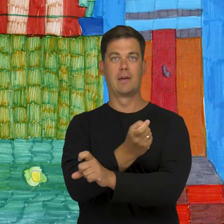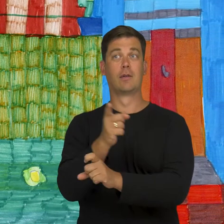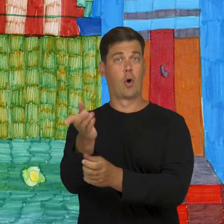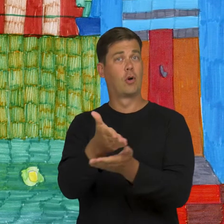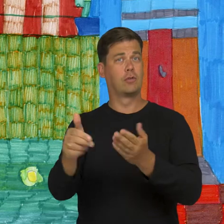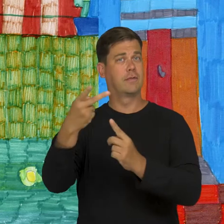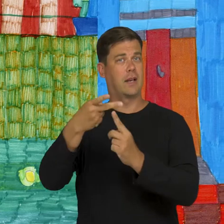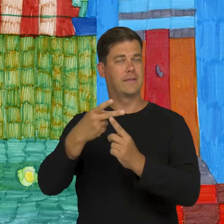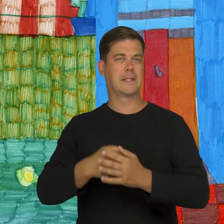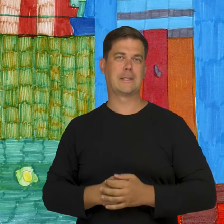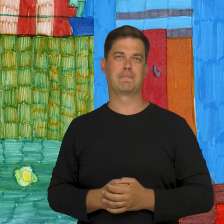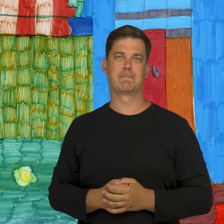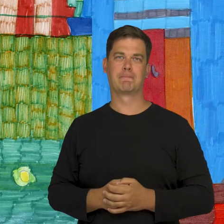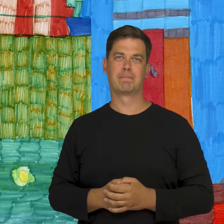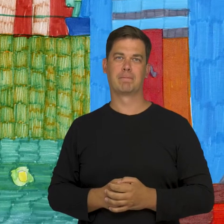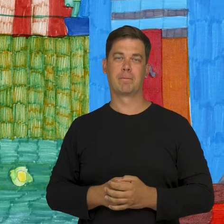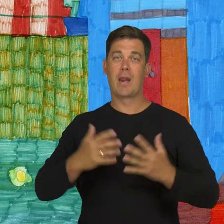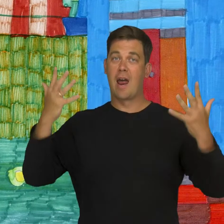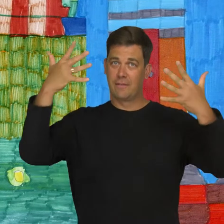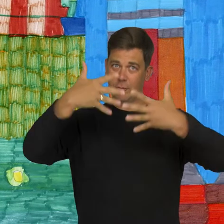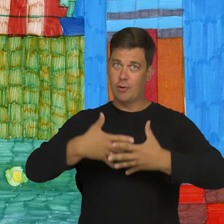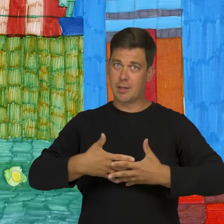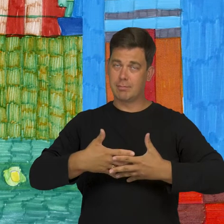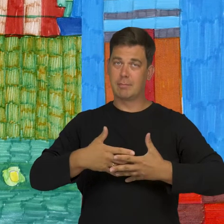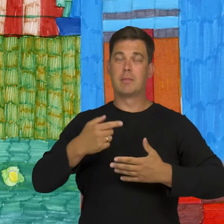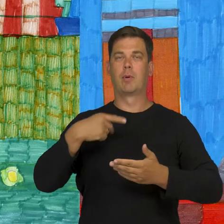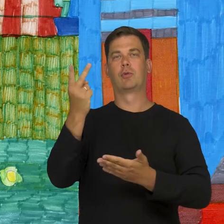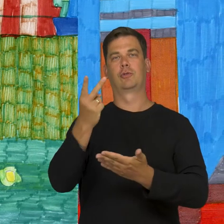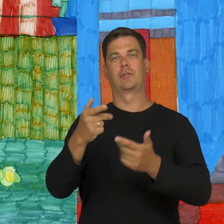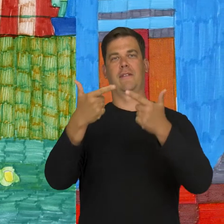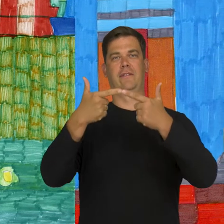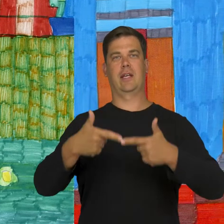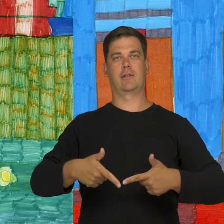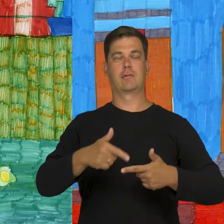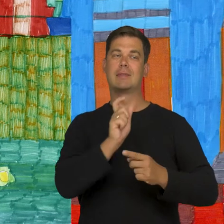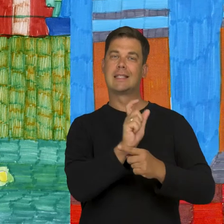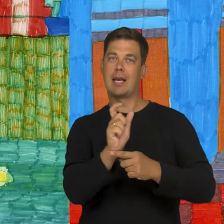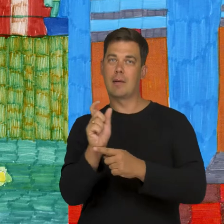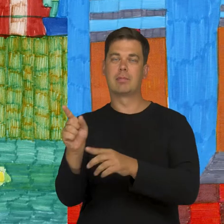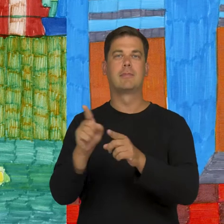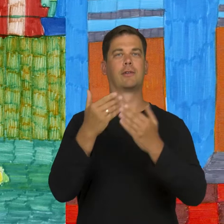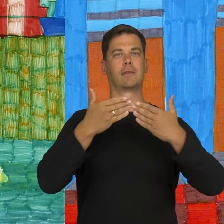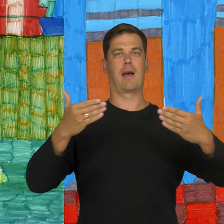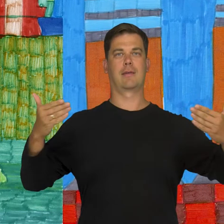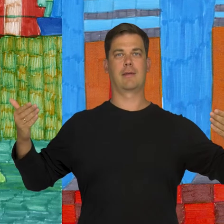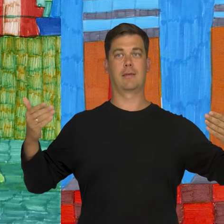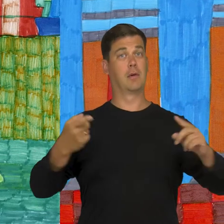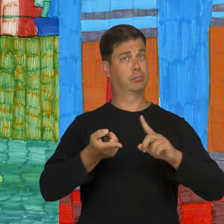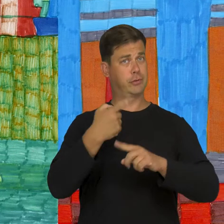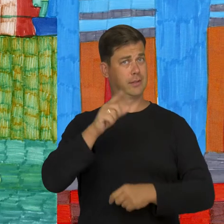with adventures, in the episode. In the evening, I read poems theatrically and with division into syllables